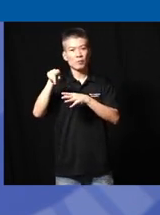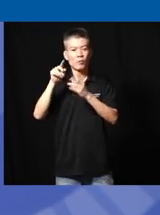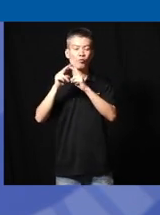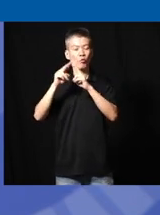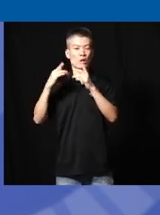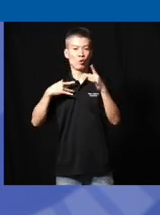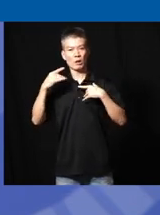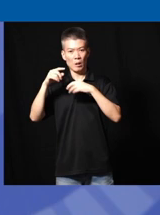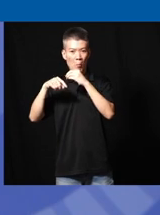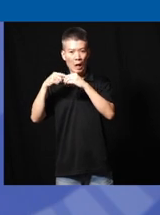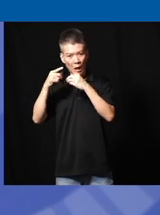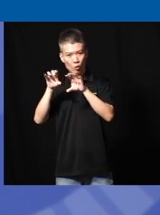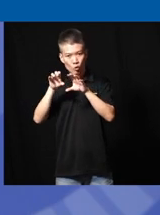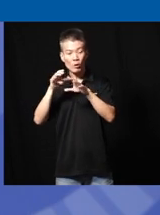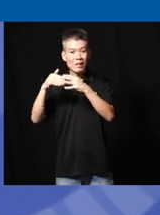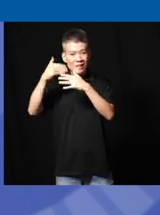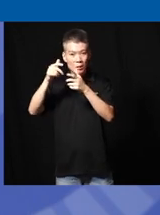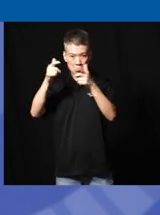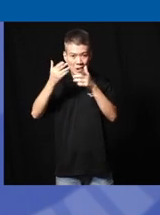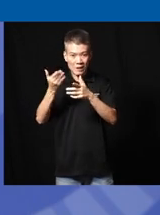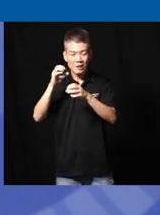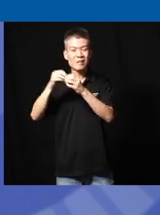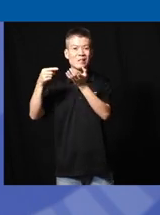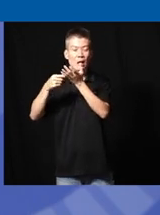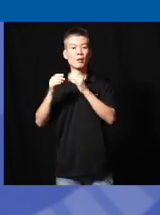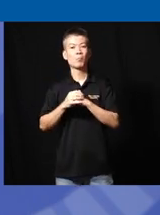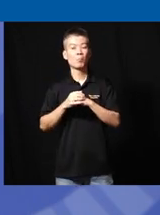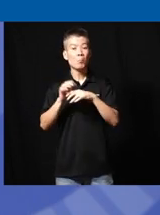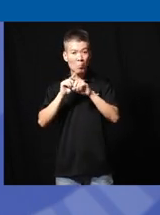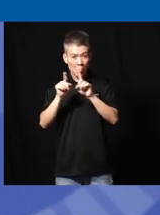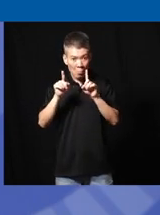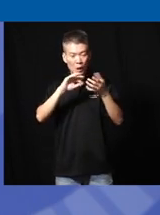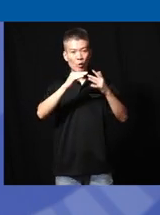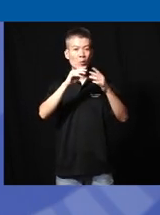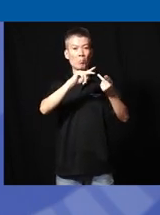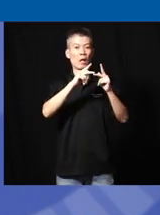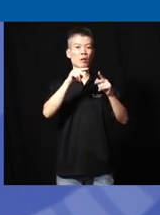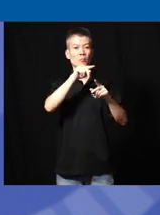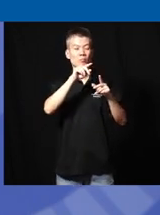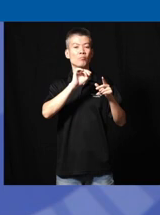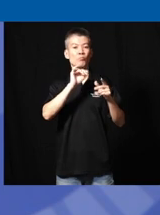very concerned about doing the next big thing in Tech but the Community Partners were also very